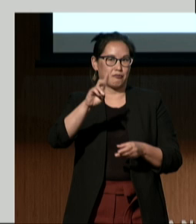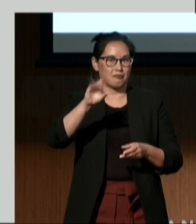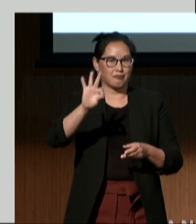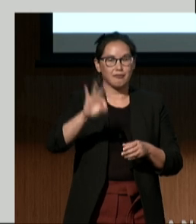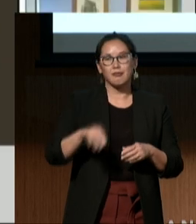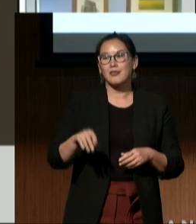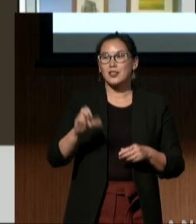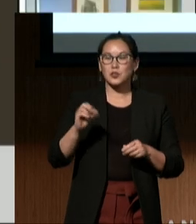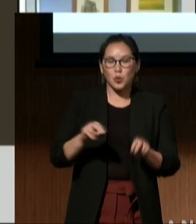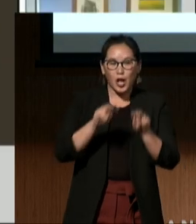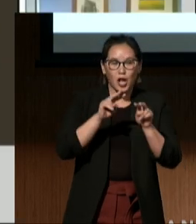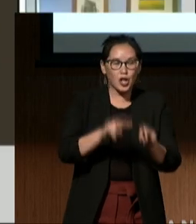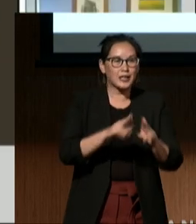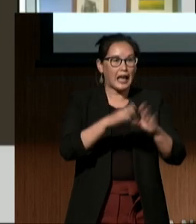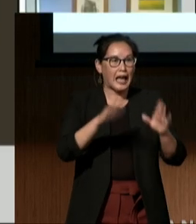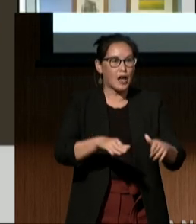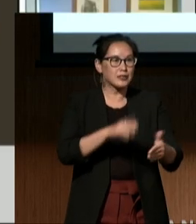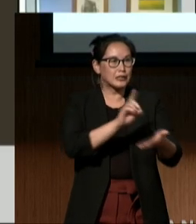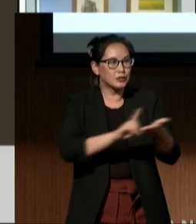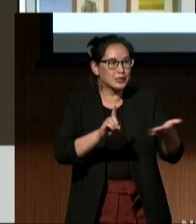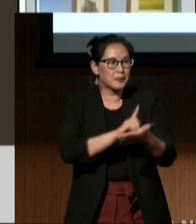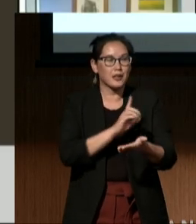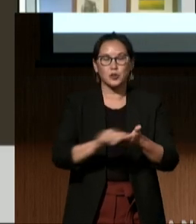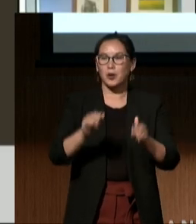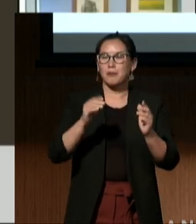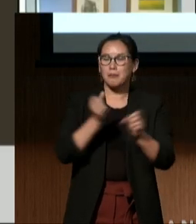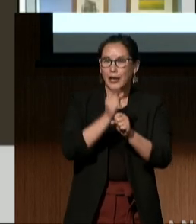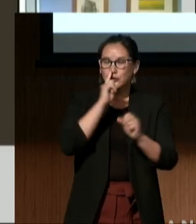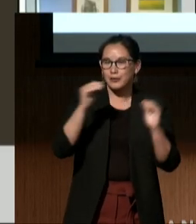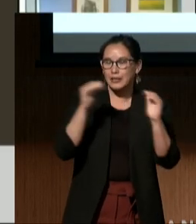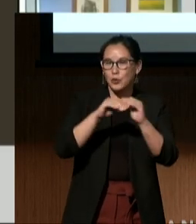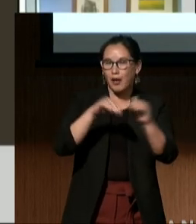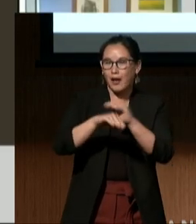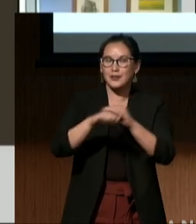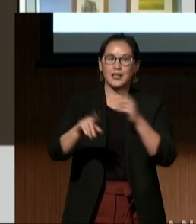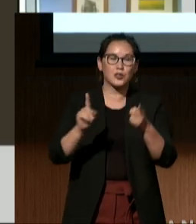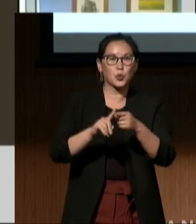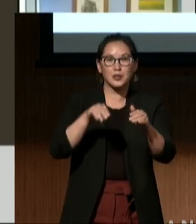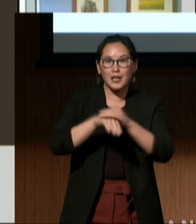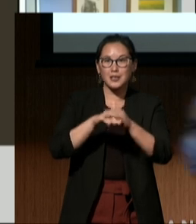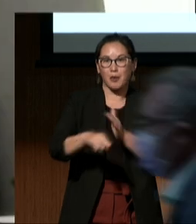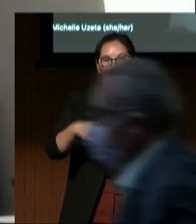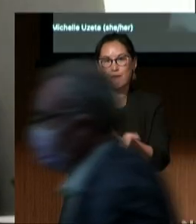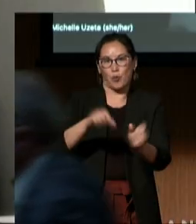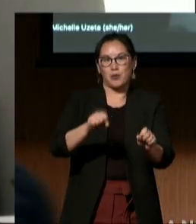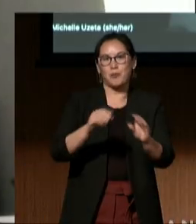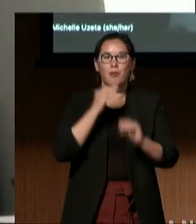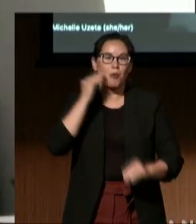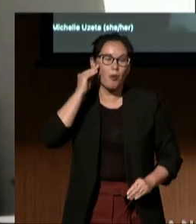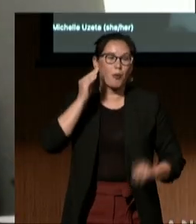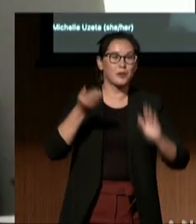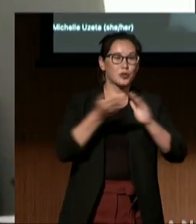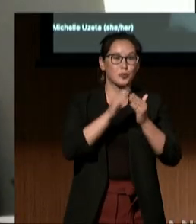so people with disabilities have equal access to safe, accessible, and affordable homes in communities of their choosing.